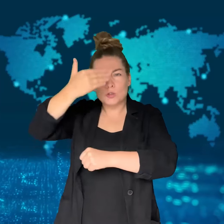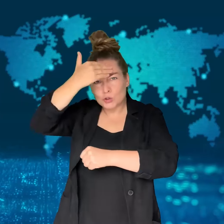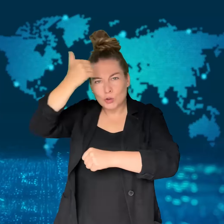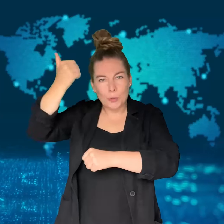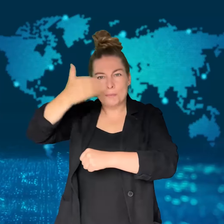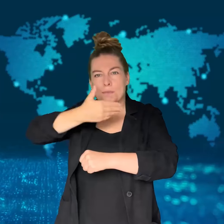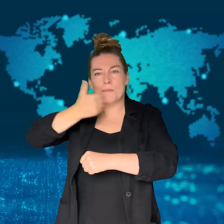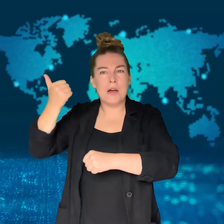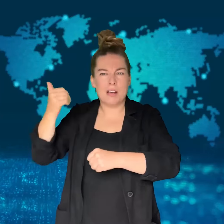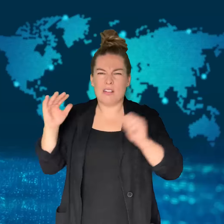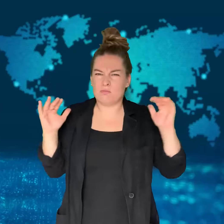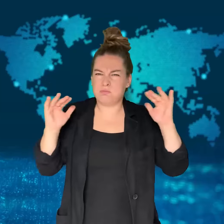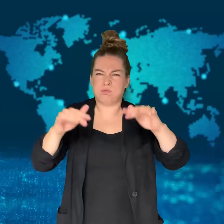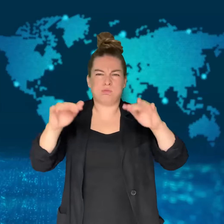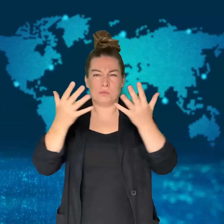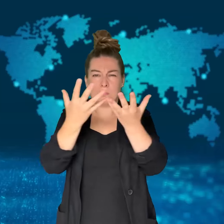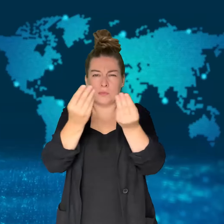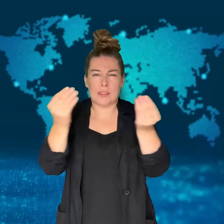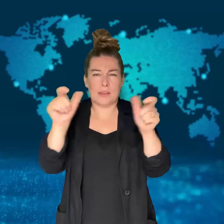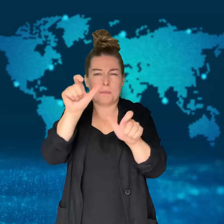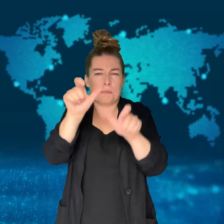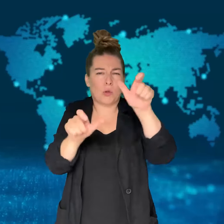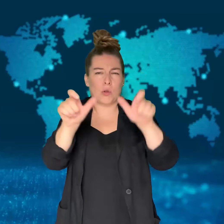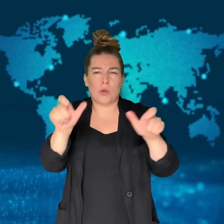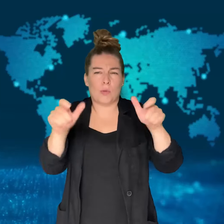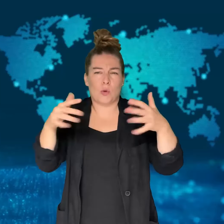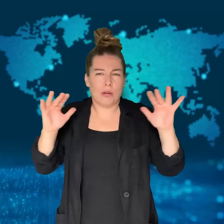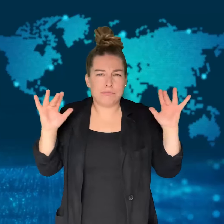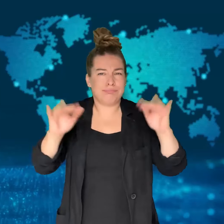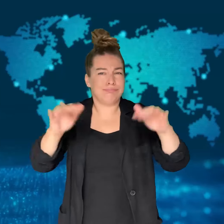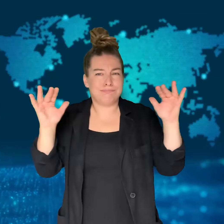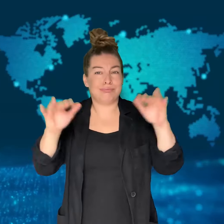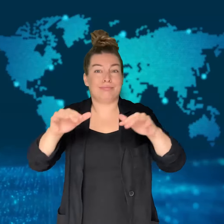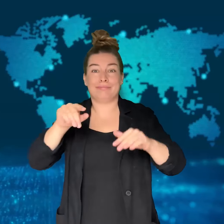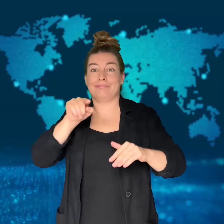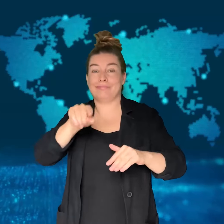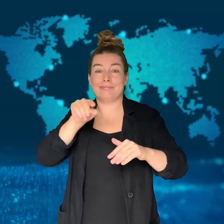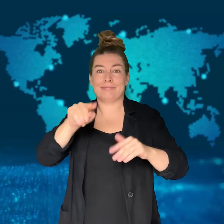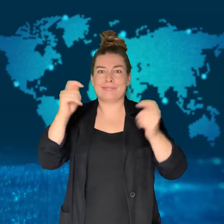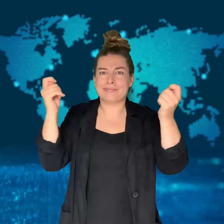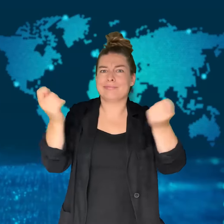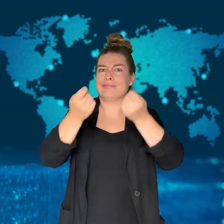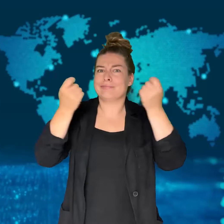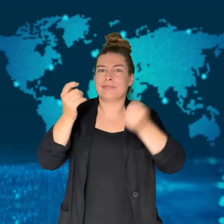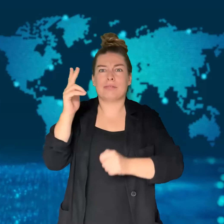Thousands of visitors attend it every summer.